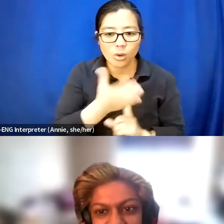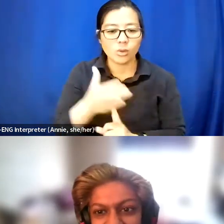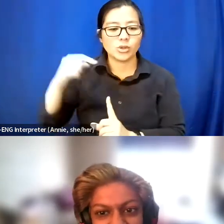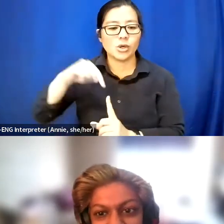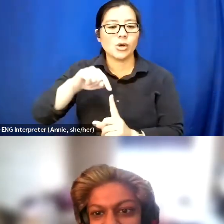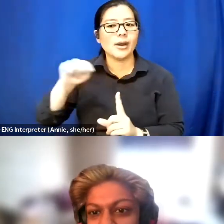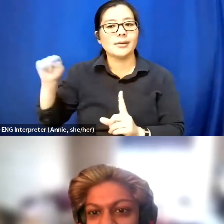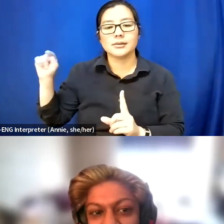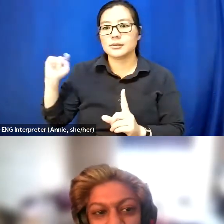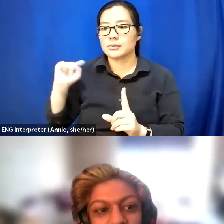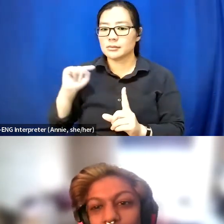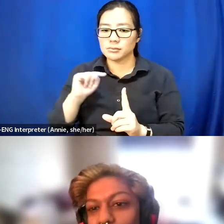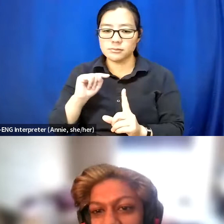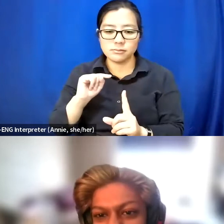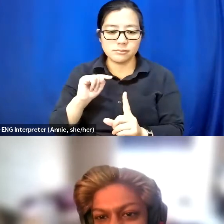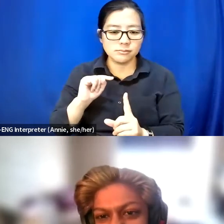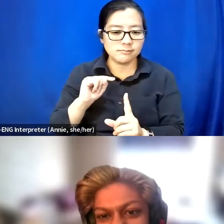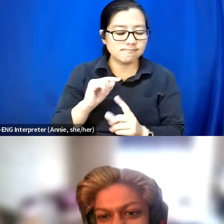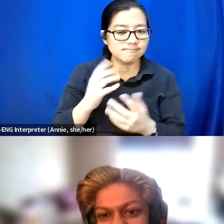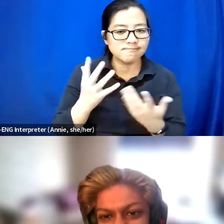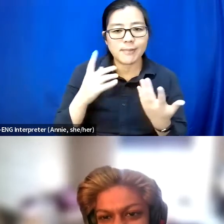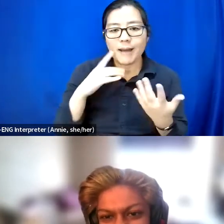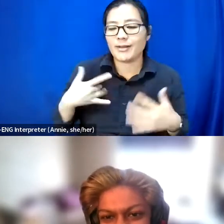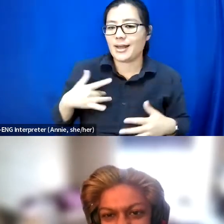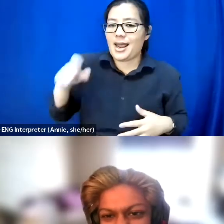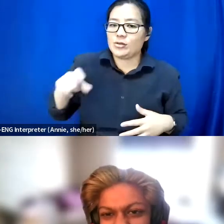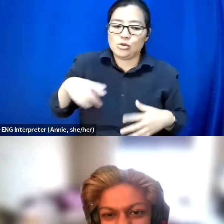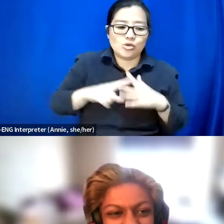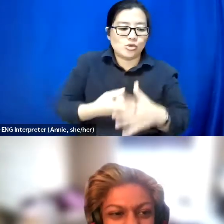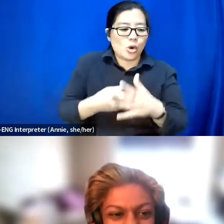And I had to start a whole podcast just to be able to explore